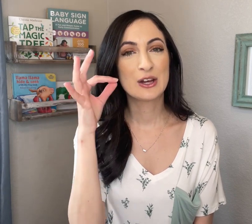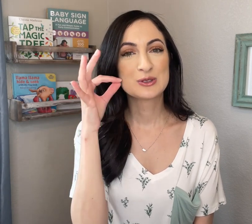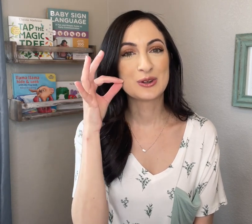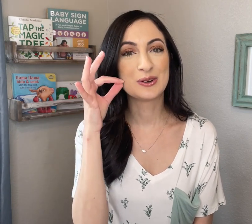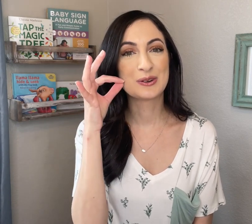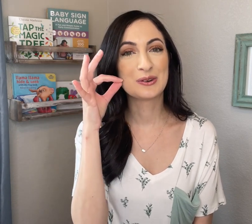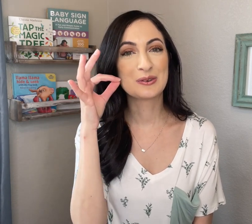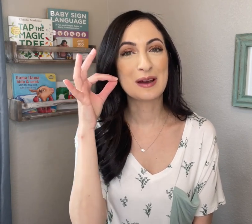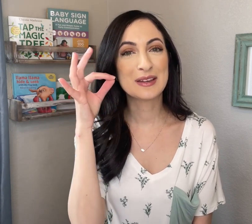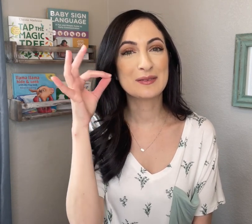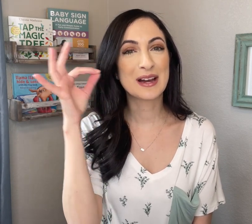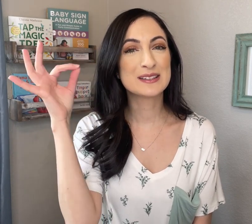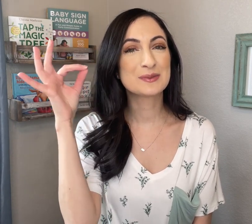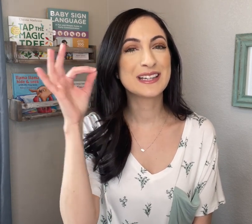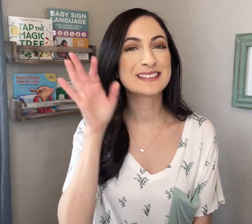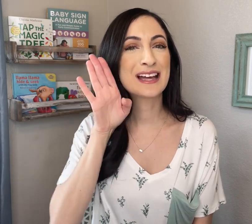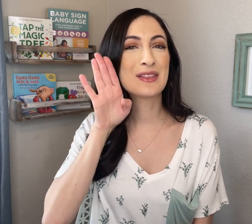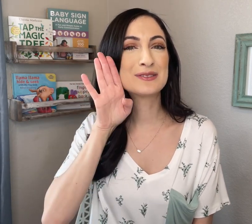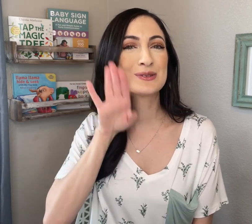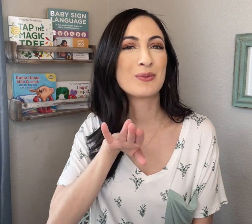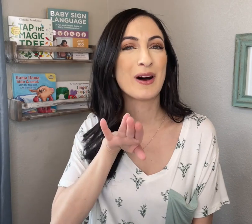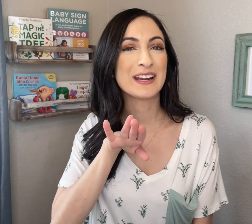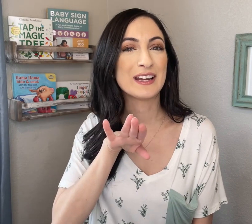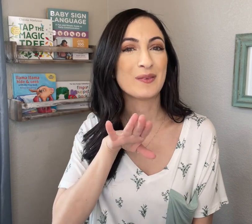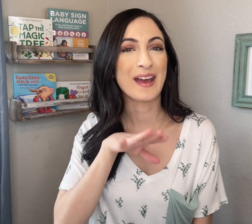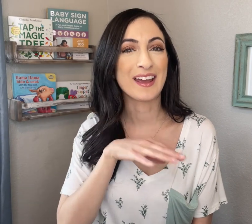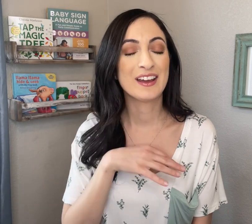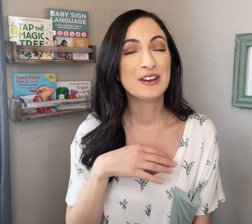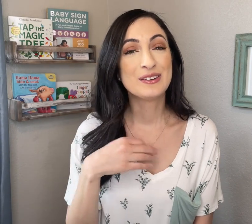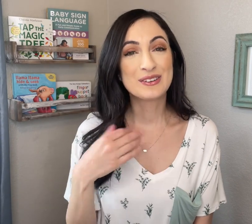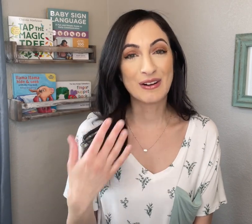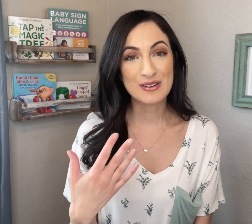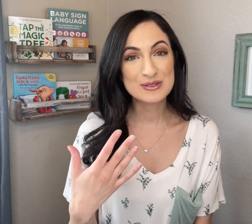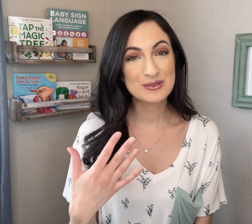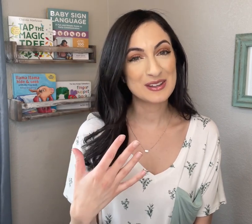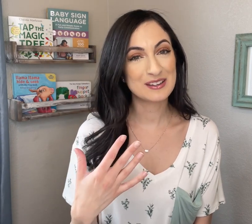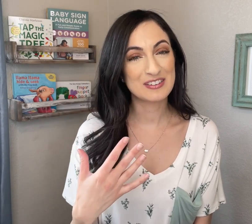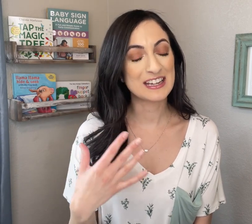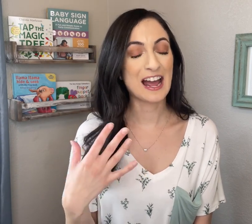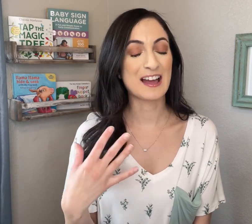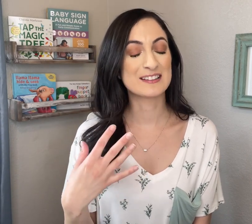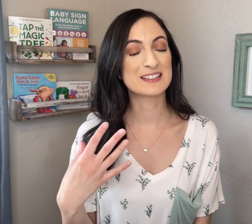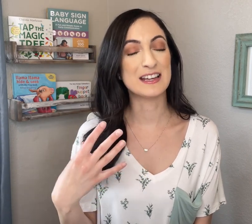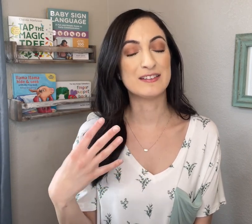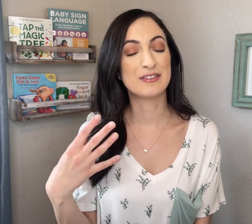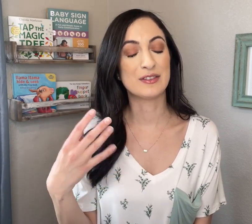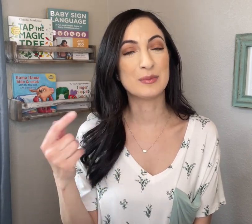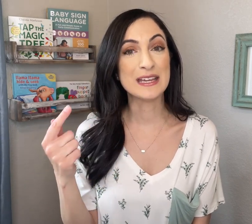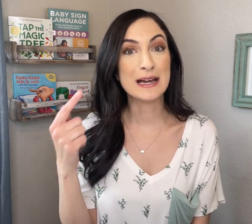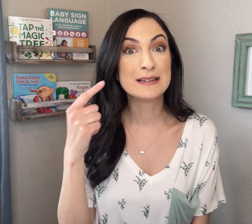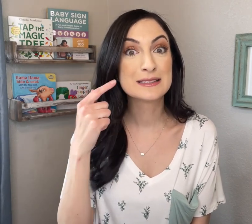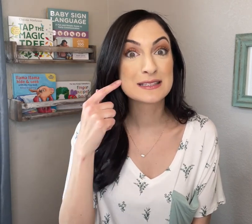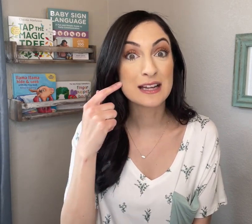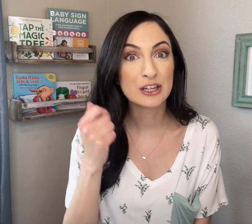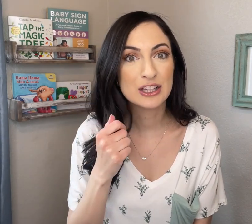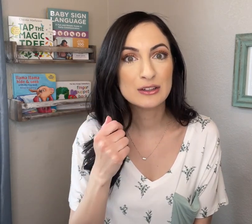So you're grabbing it by its wings and then swatting it away. You can also think of it as if the bee stung you